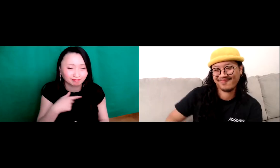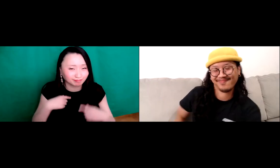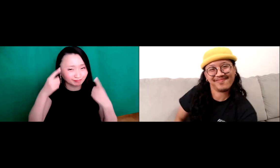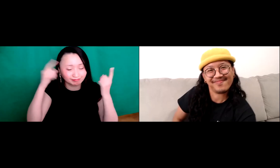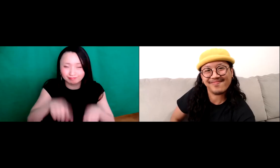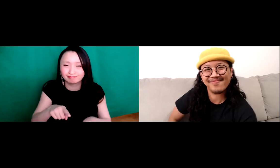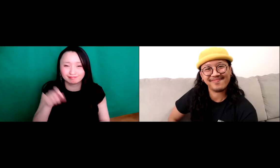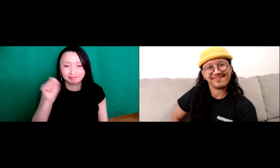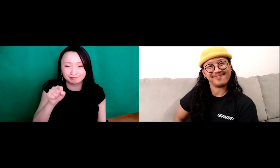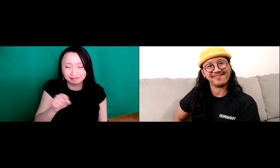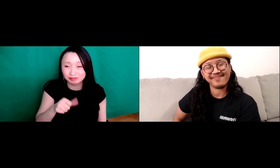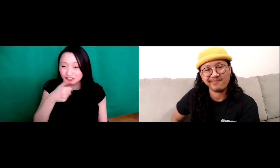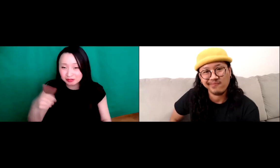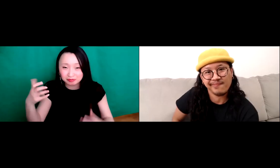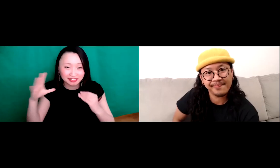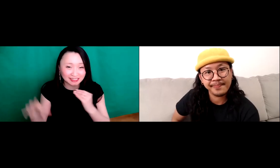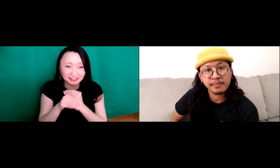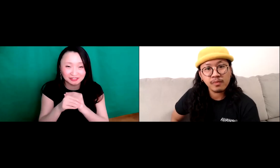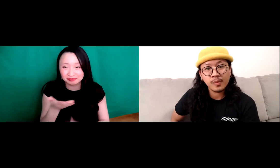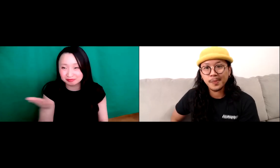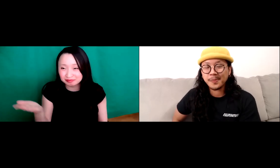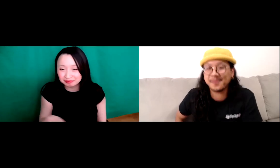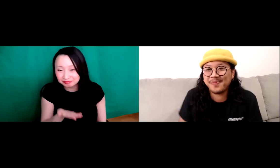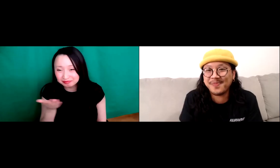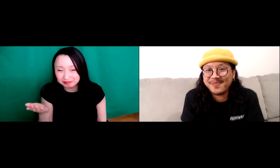to me. All right, thank you. Yes, I definitely agree